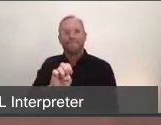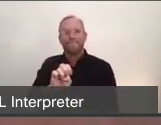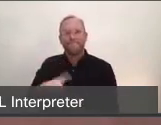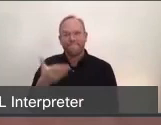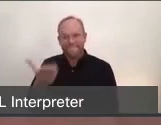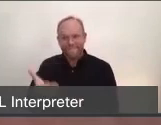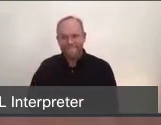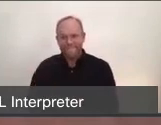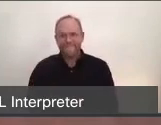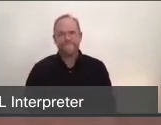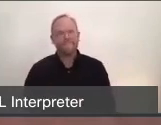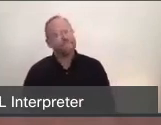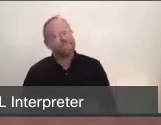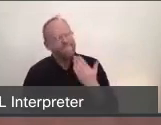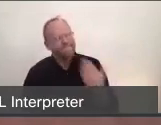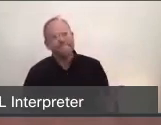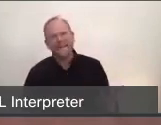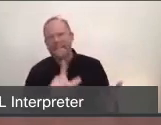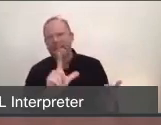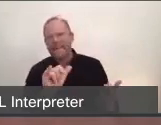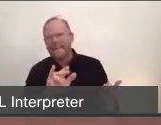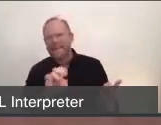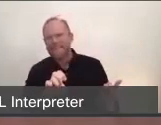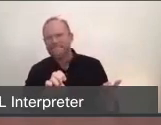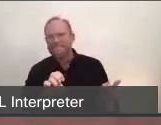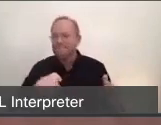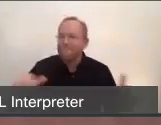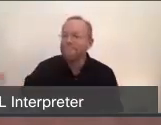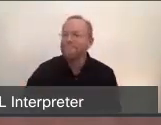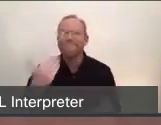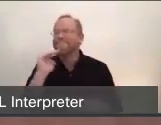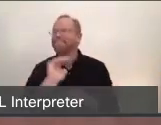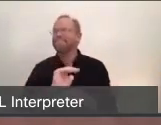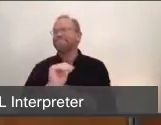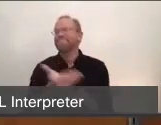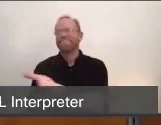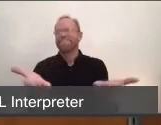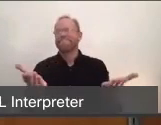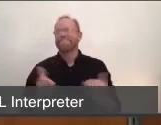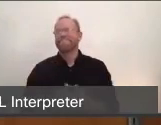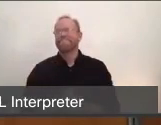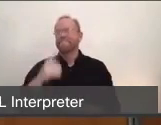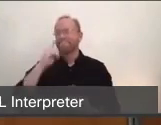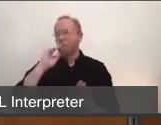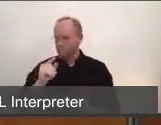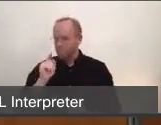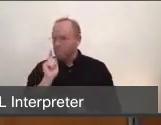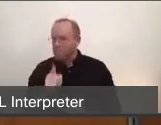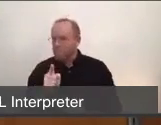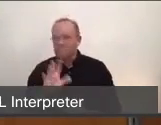(Katie Rice) Thanks Laine, and welcome and good evening to everyone . I hope you and your family are managing